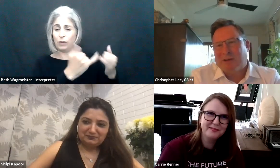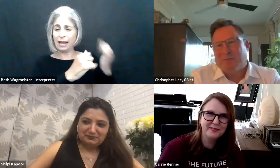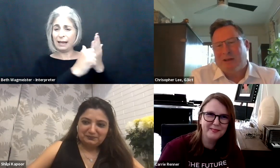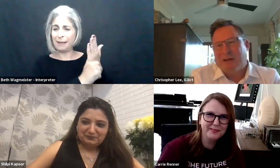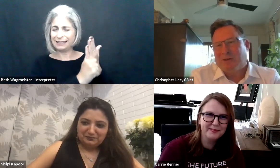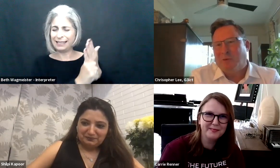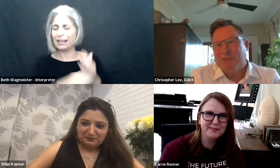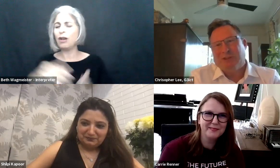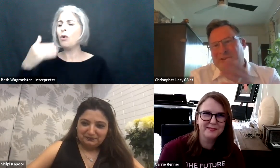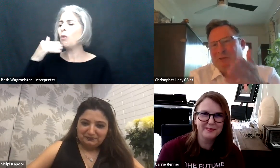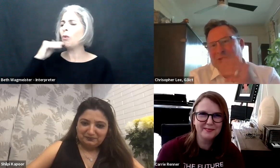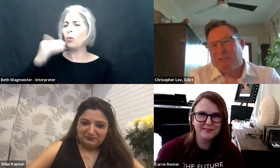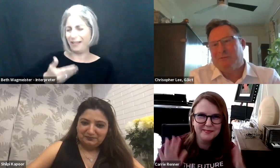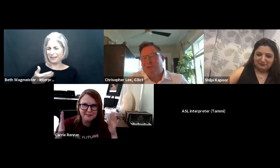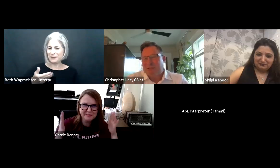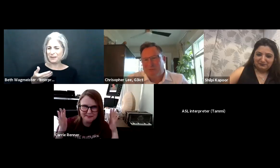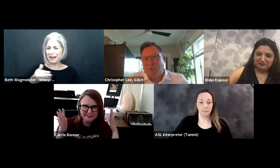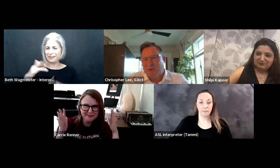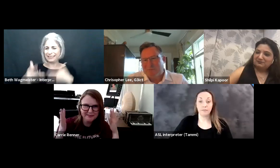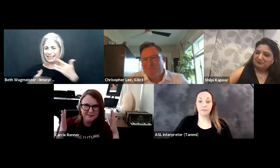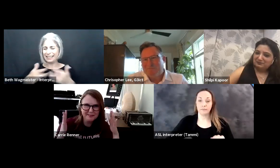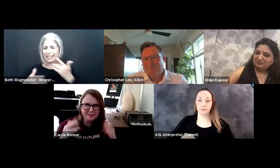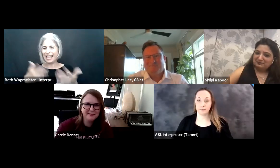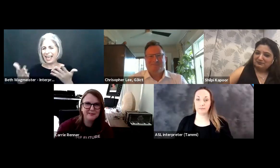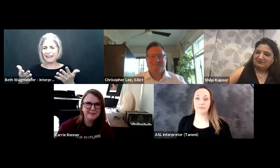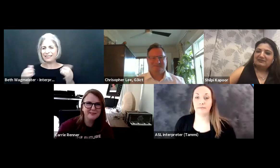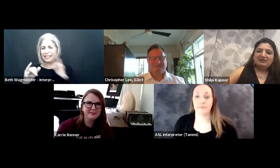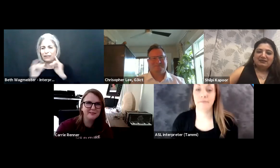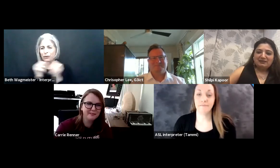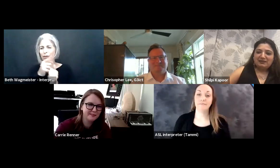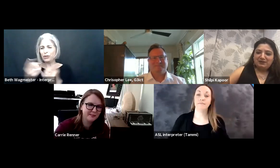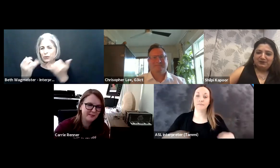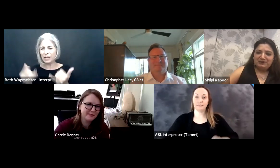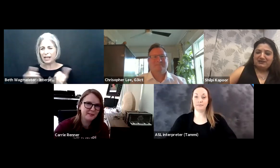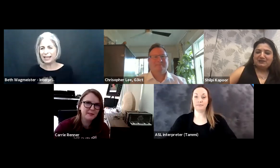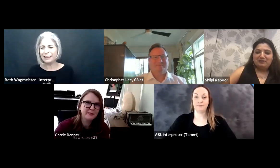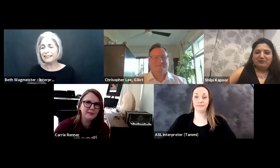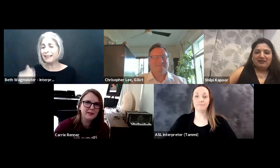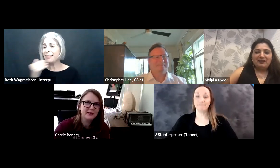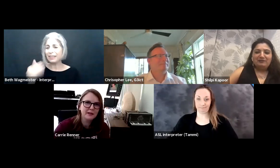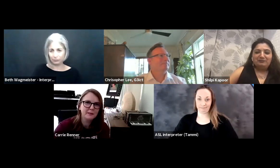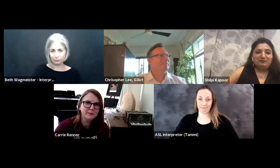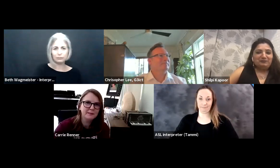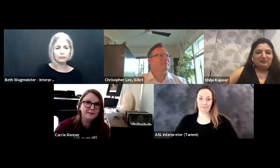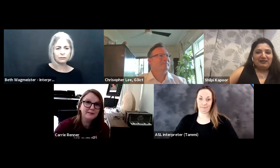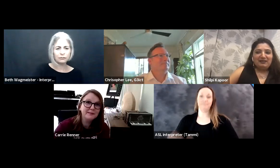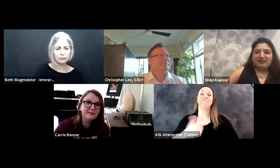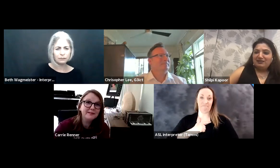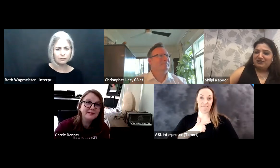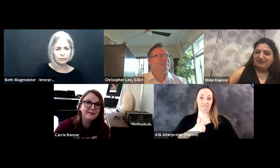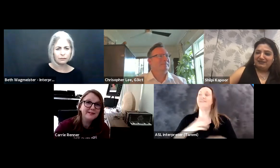women transforming India, not so shabby and one of the most powerful women in business by Business Today magazine. Shilpi, welcome, look forward to your